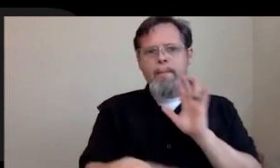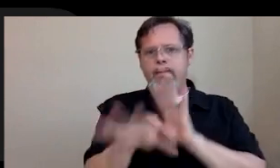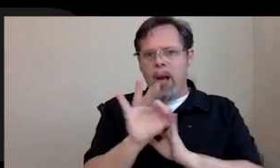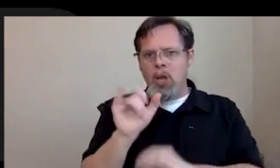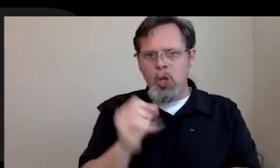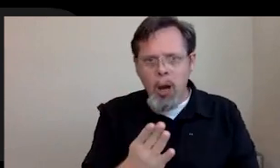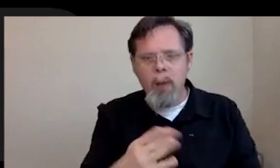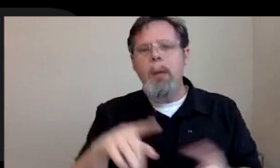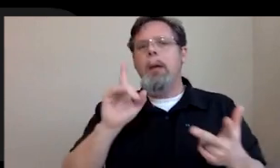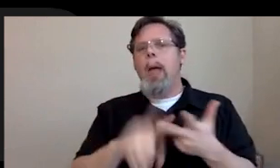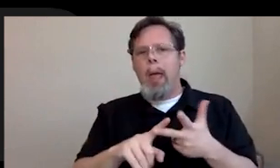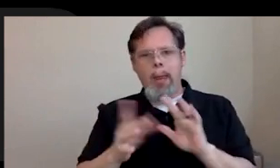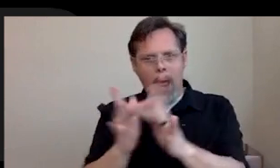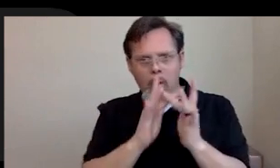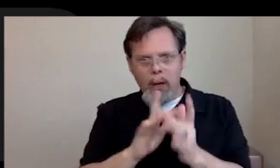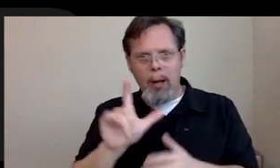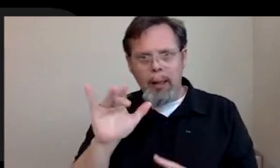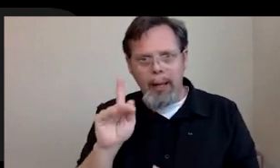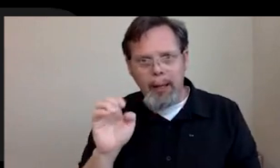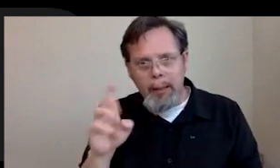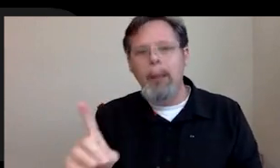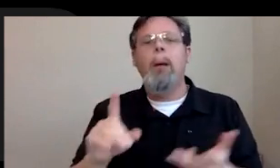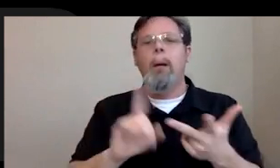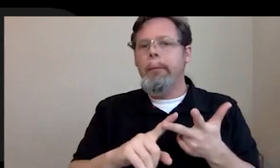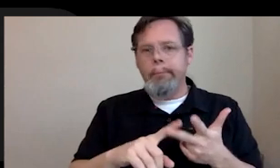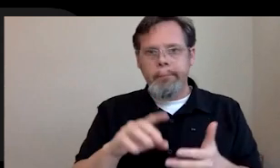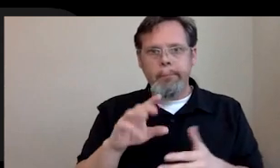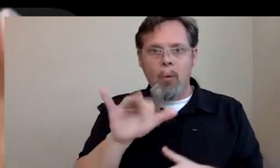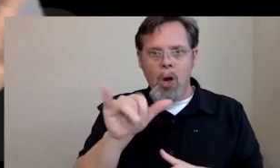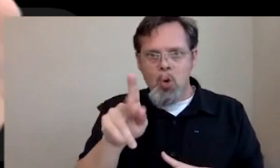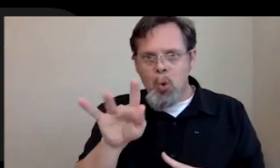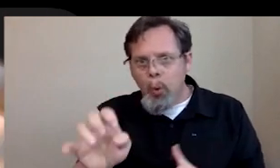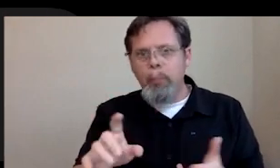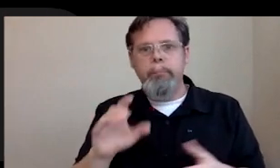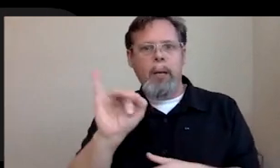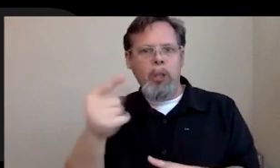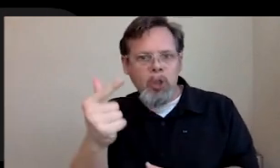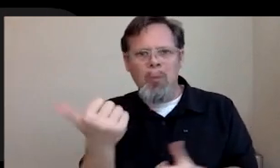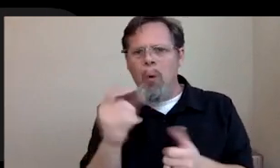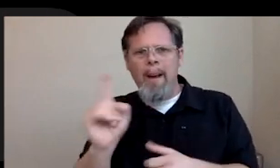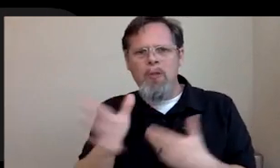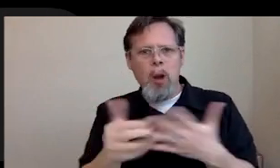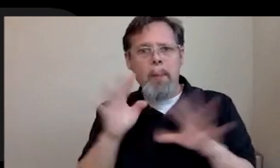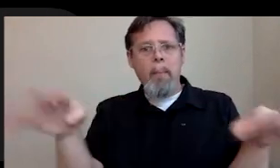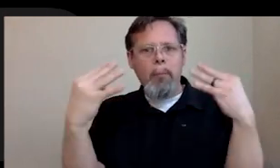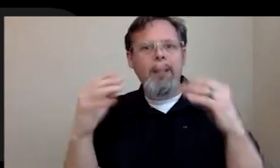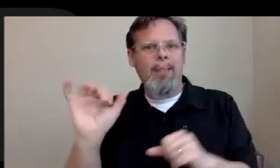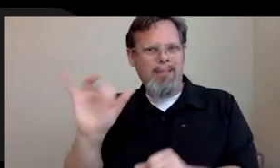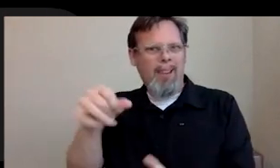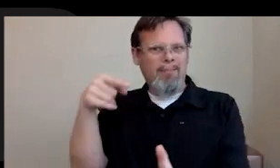LinkedIn, networking on YouTube, networking on Instagram, wherever I can be public, wherever I can put my stuff, I'm doing it. Something is going